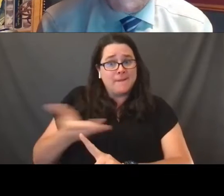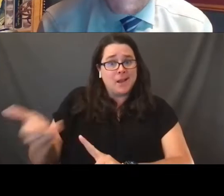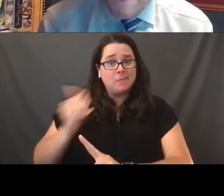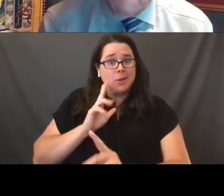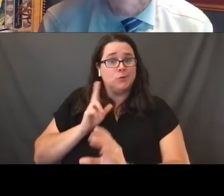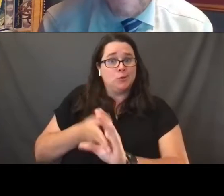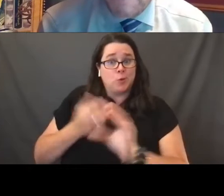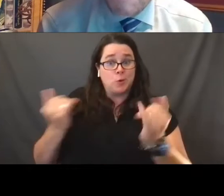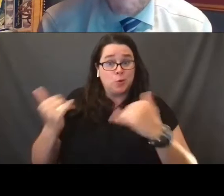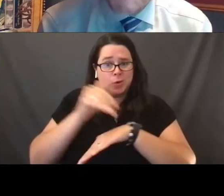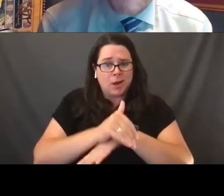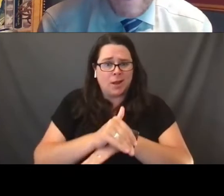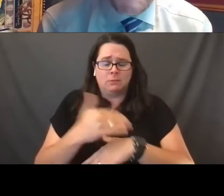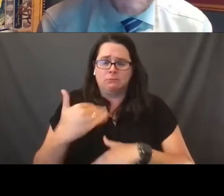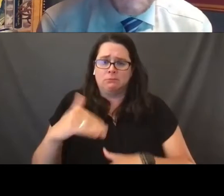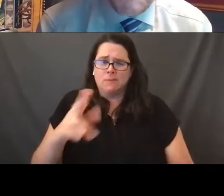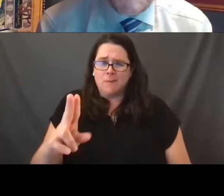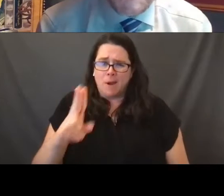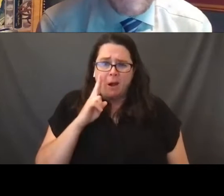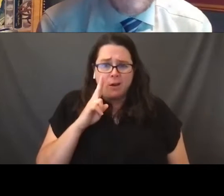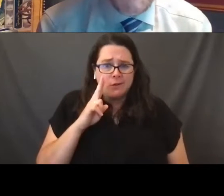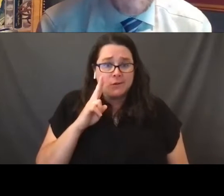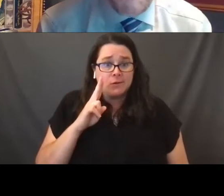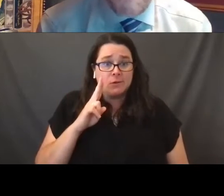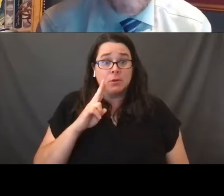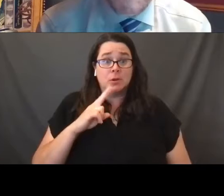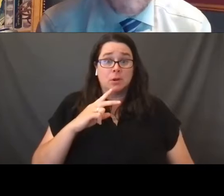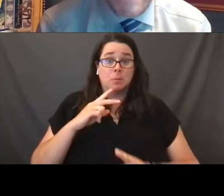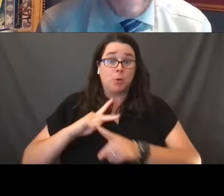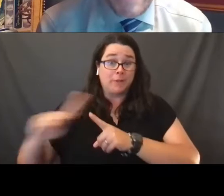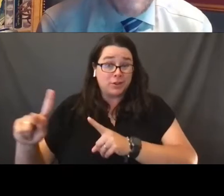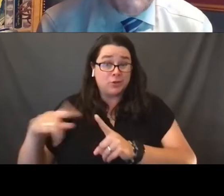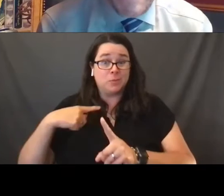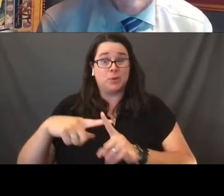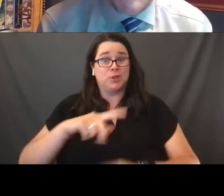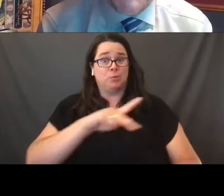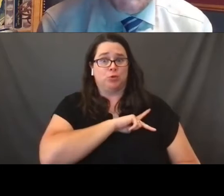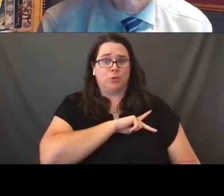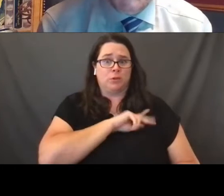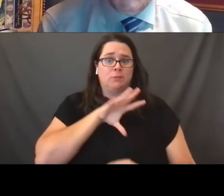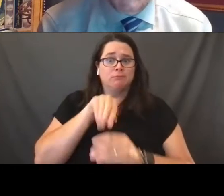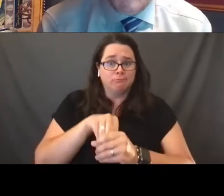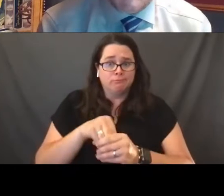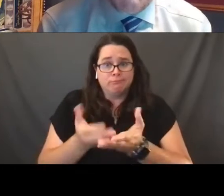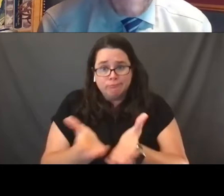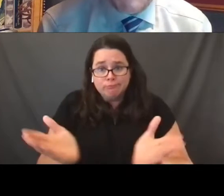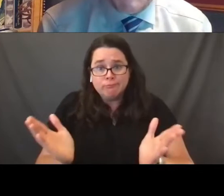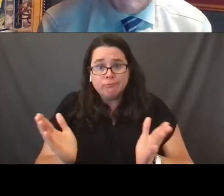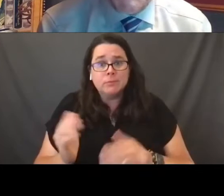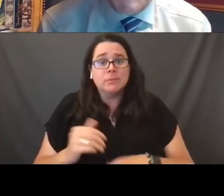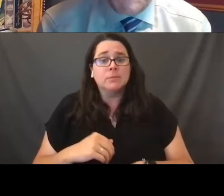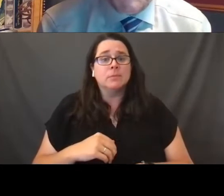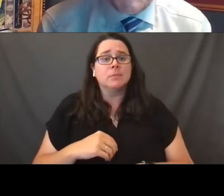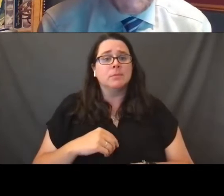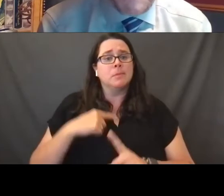It is an honor, it is a personal honor as a personal delight to be with all of you, and again, to renew some past associations.